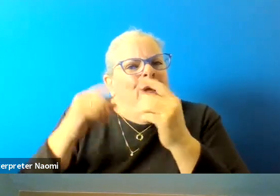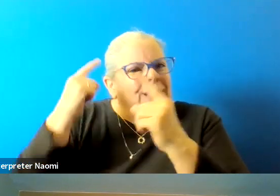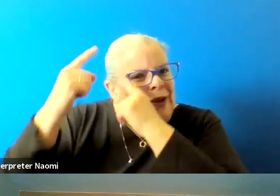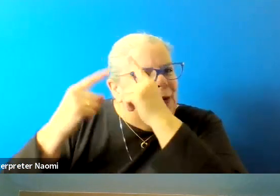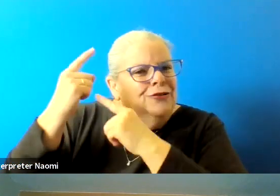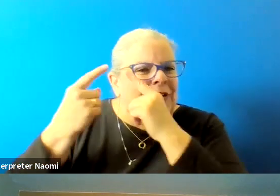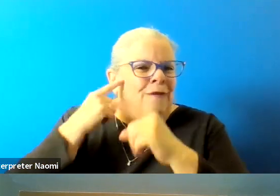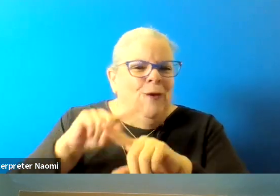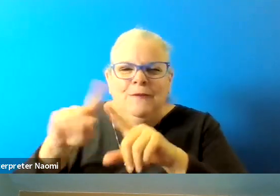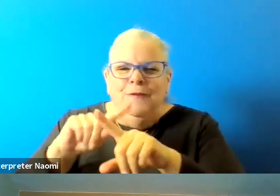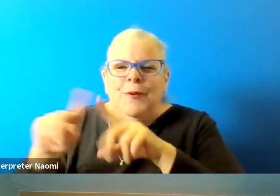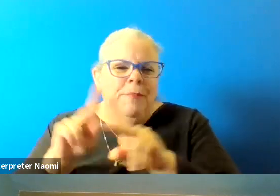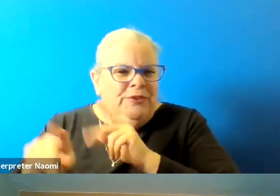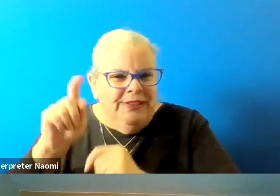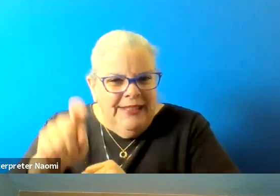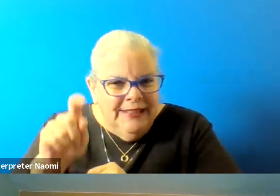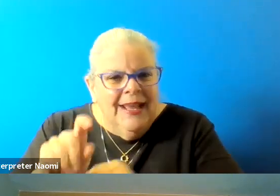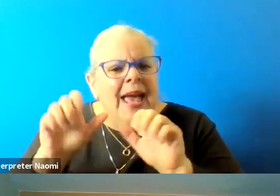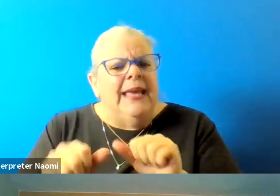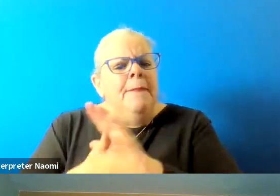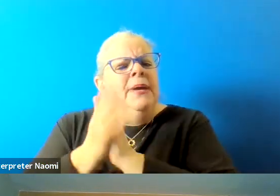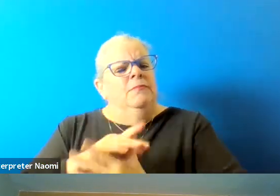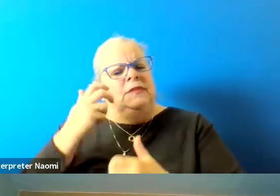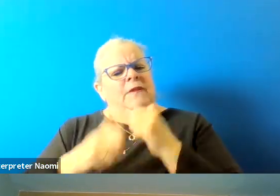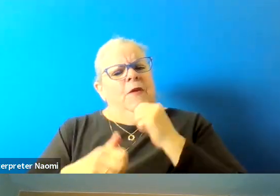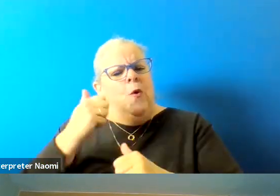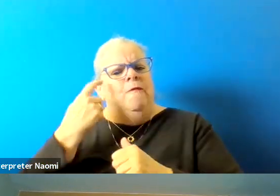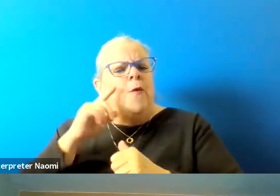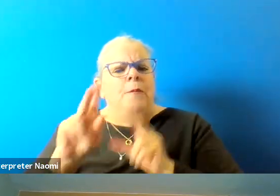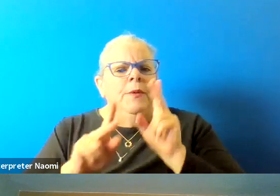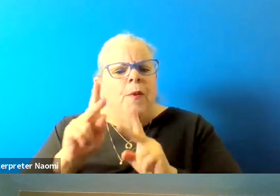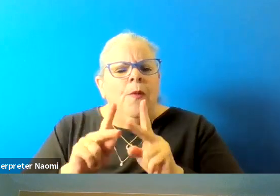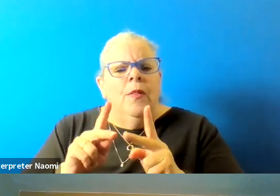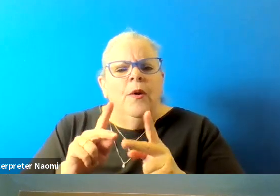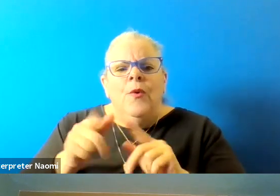It can be difficult, especially when you have an older building